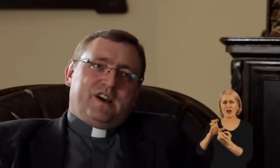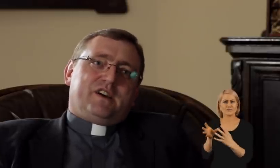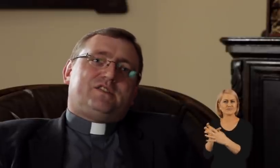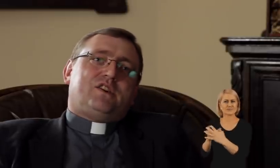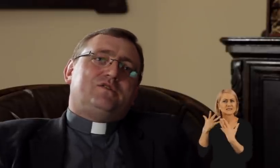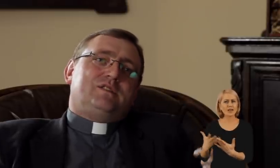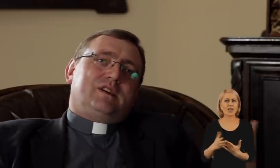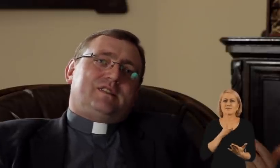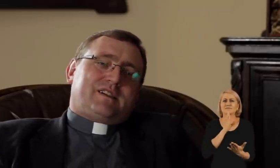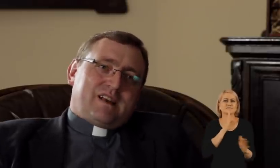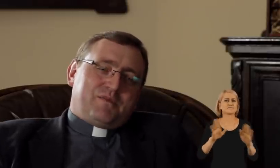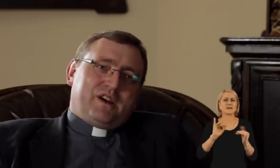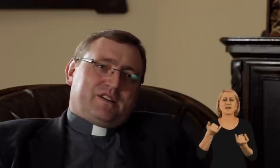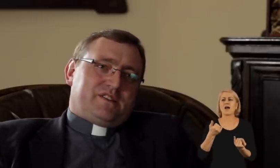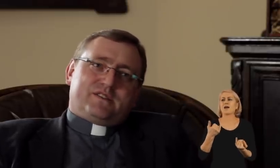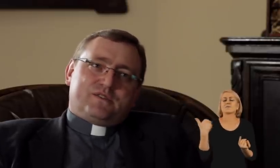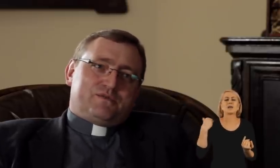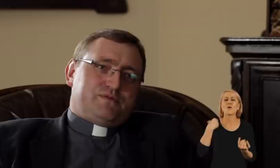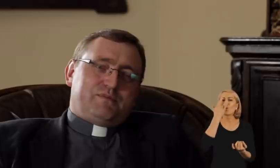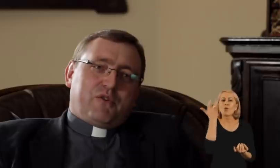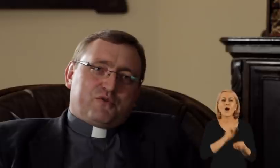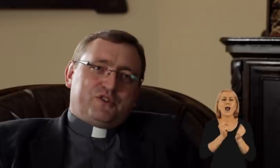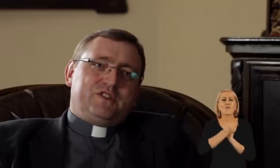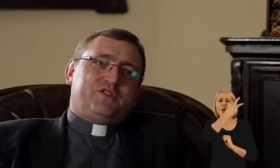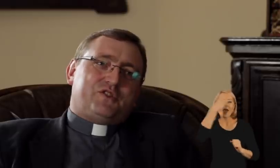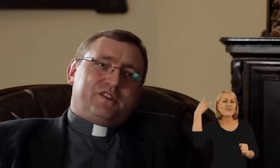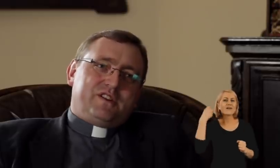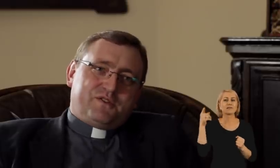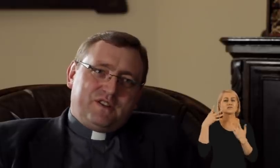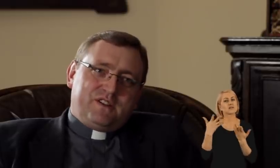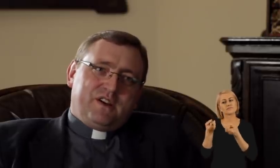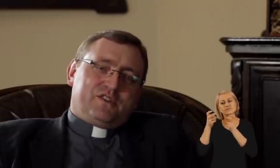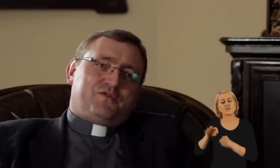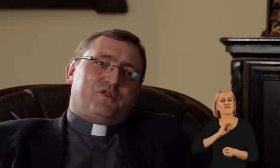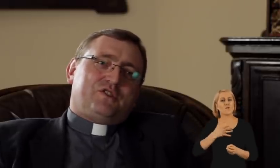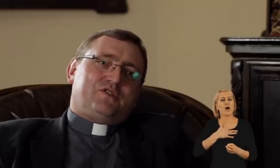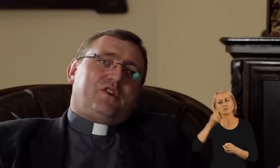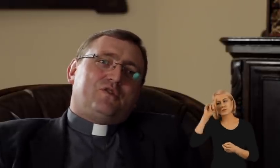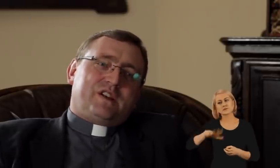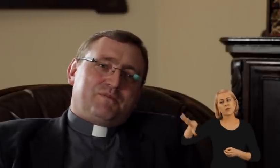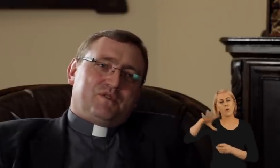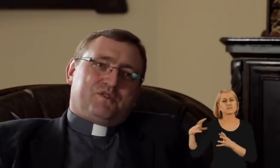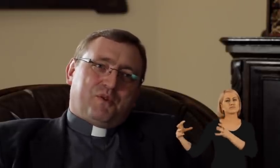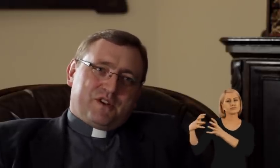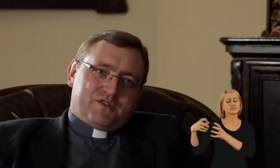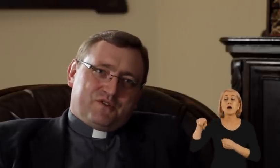just like Belarusians or Lithuanians they want to create their community.